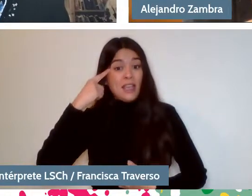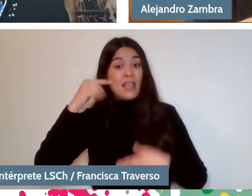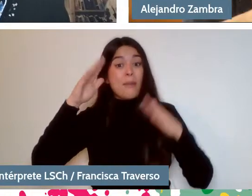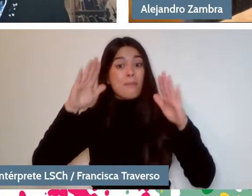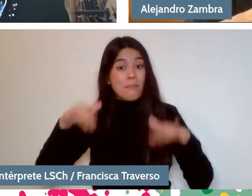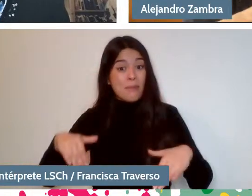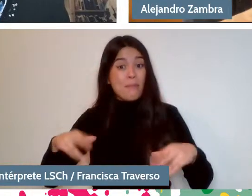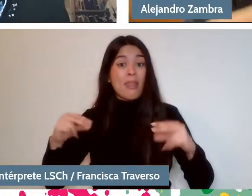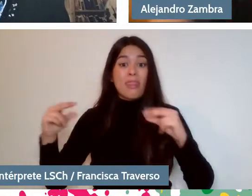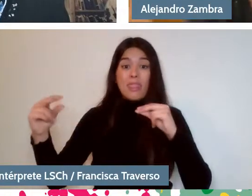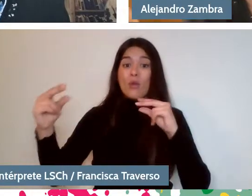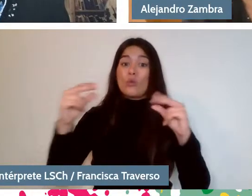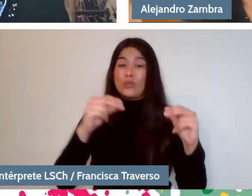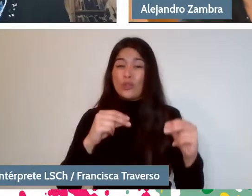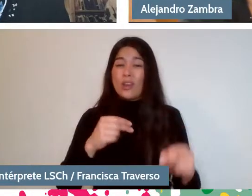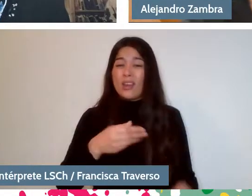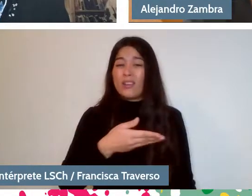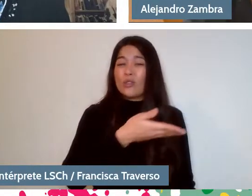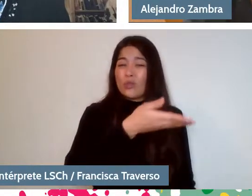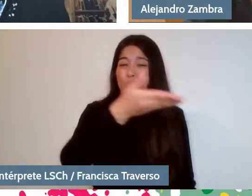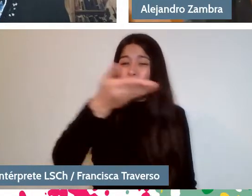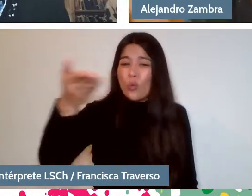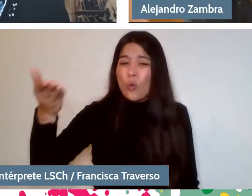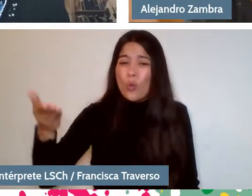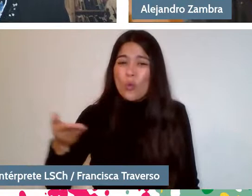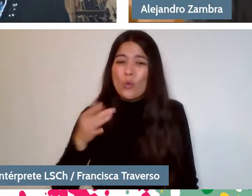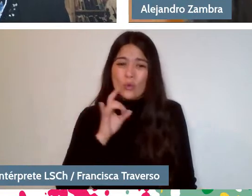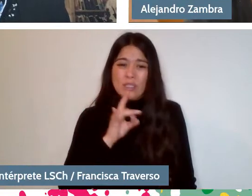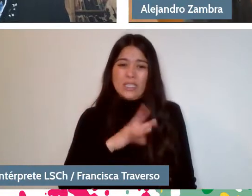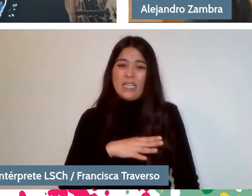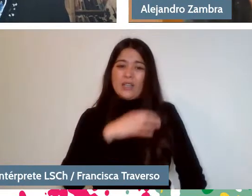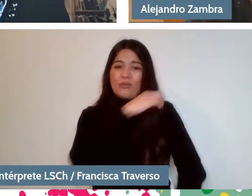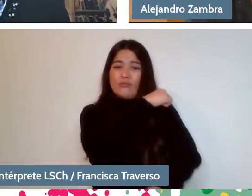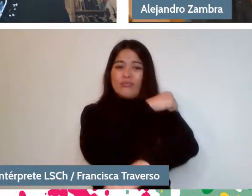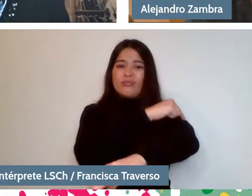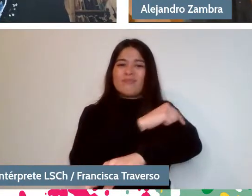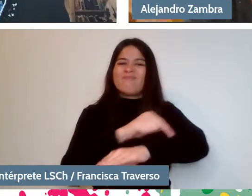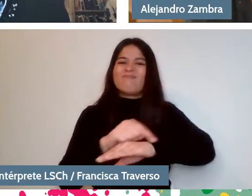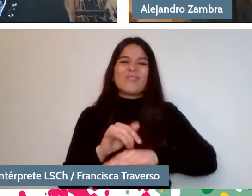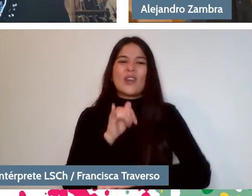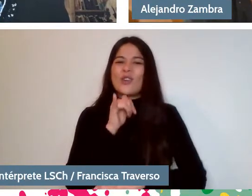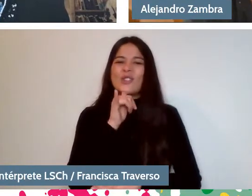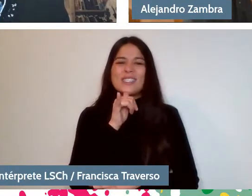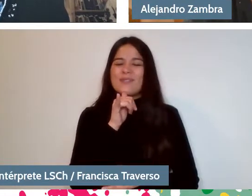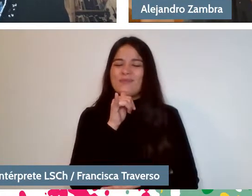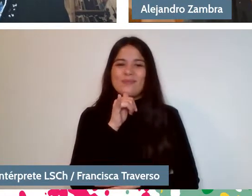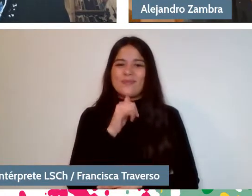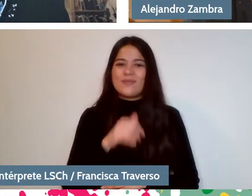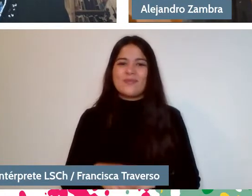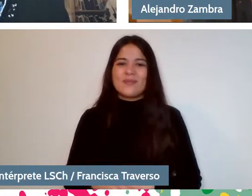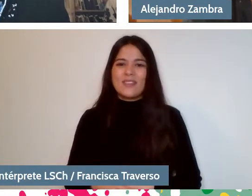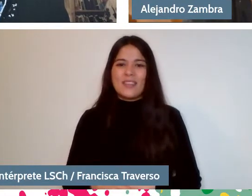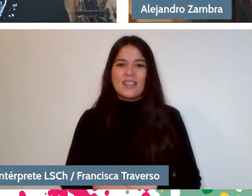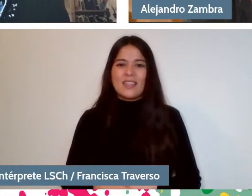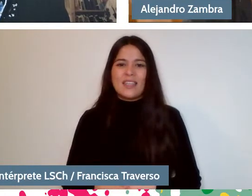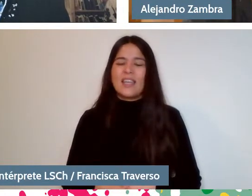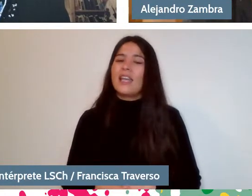same discussions that we have had. But, I don't know if that's true. I mean, I don't know...